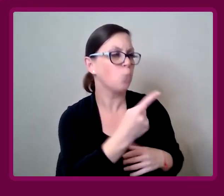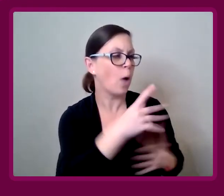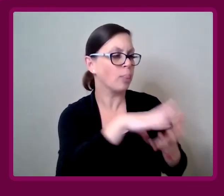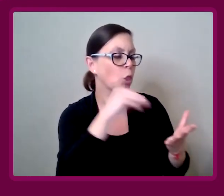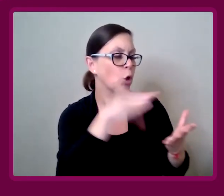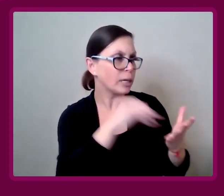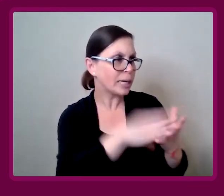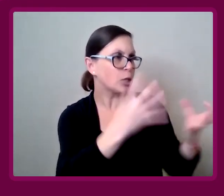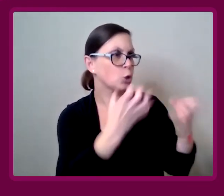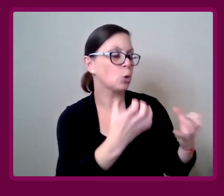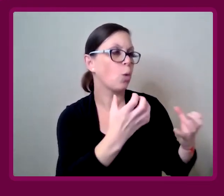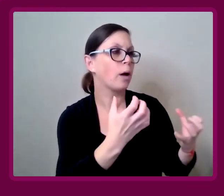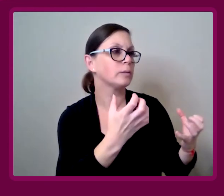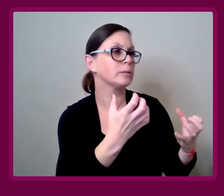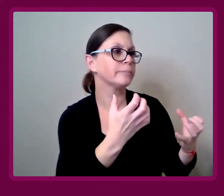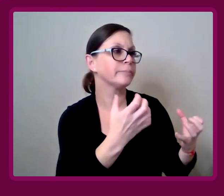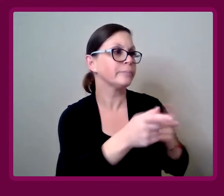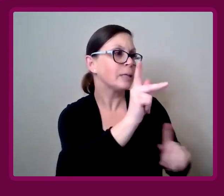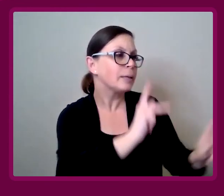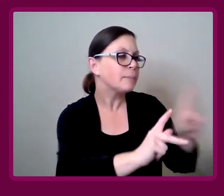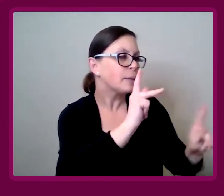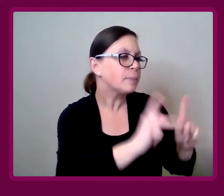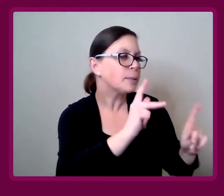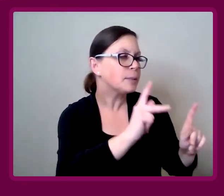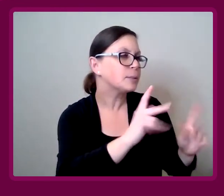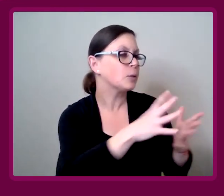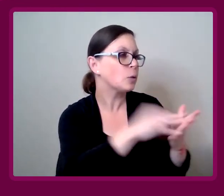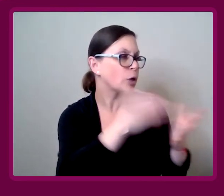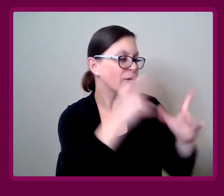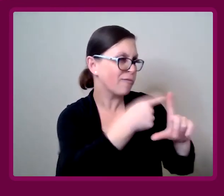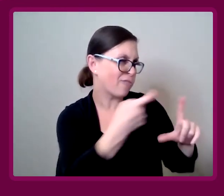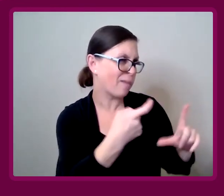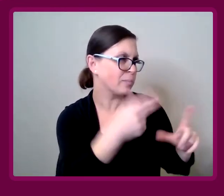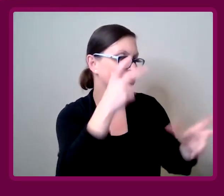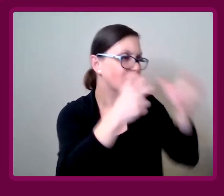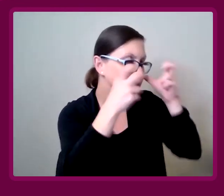What is one takeaway that you would want our listeners to come away from this episode with?